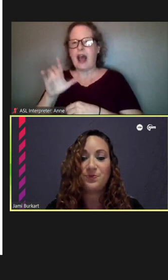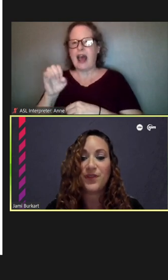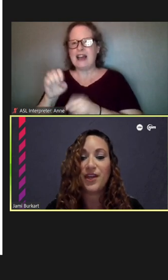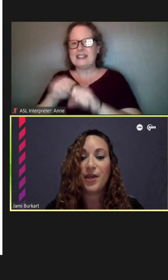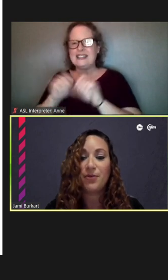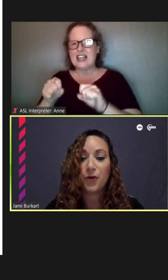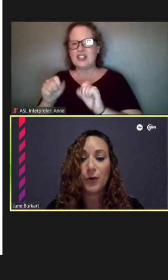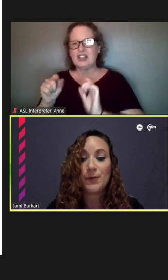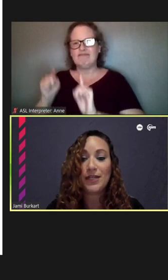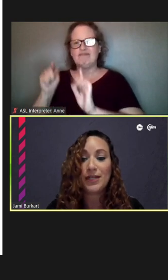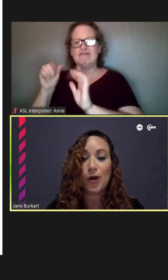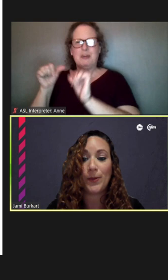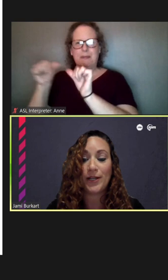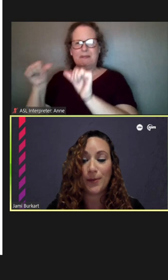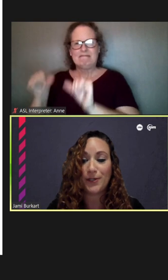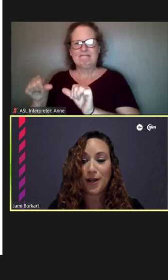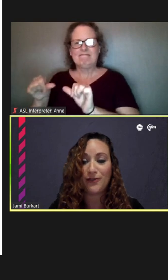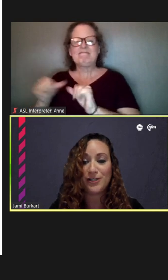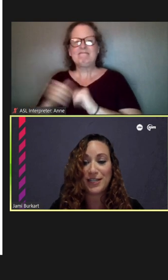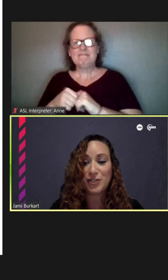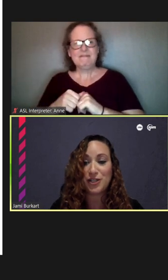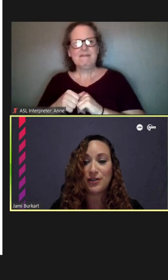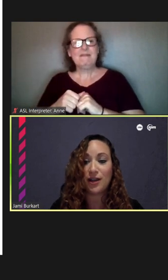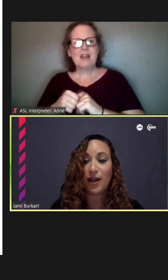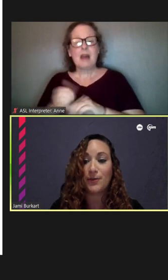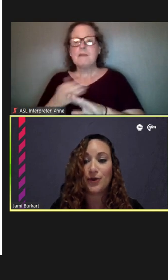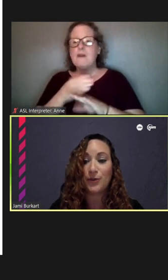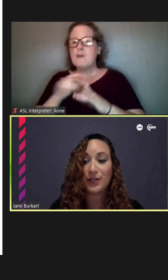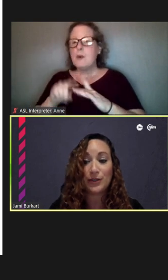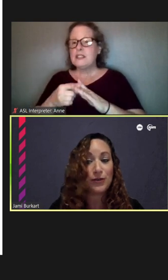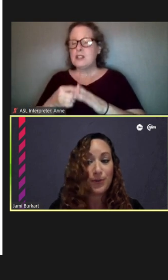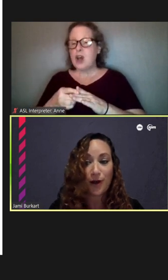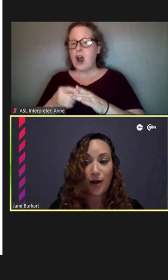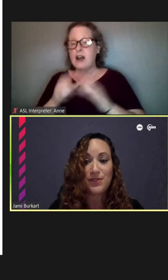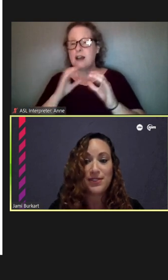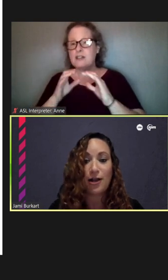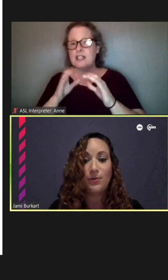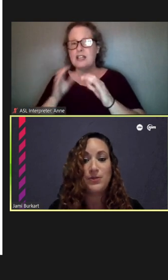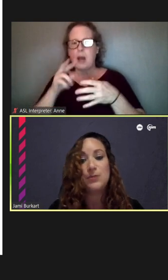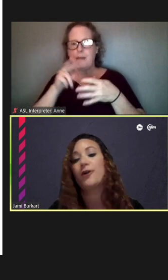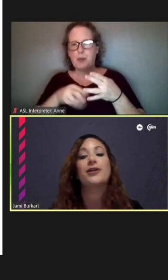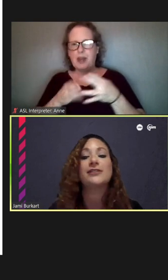Before we begin opening up the conversation, I'm going to read through the prompts to help spark